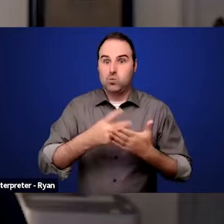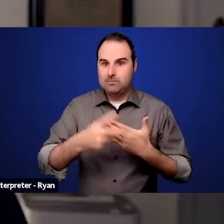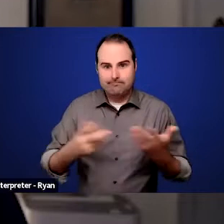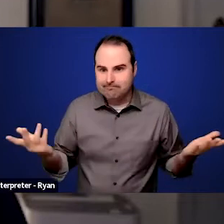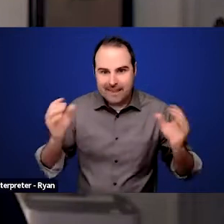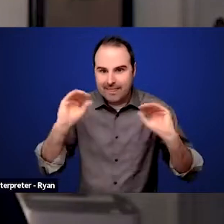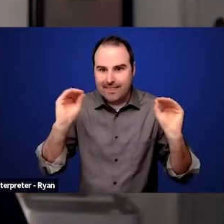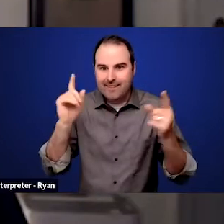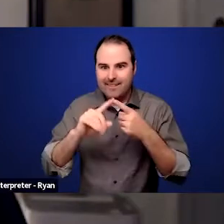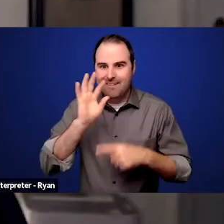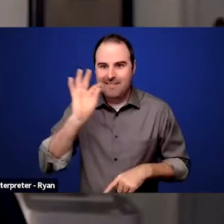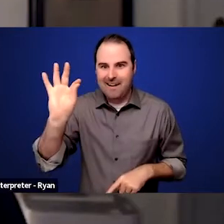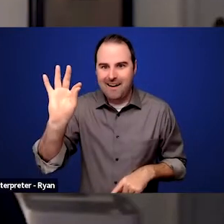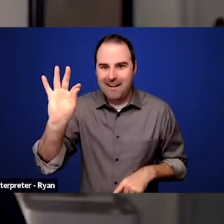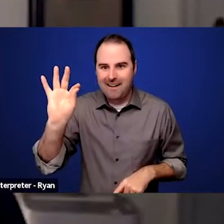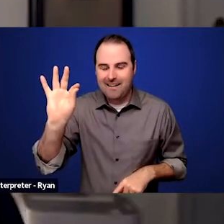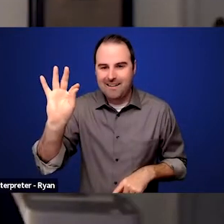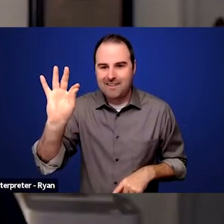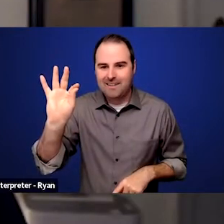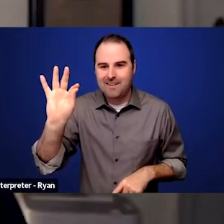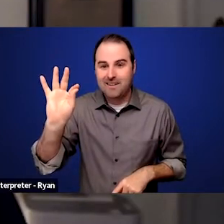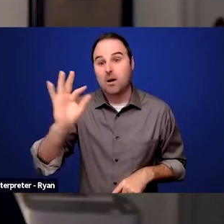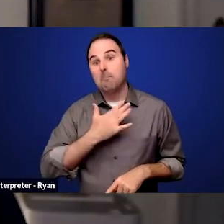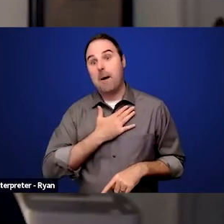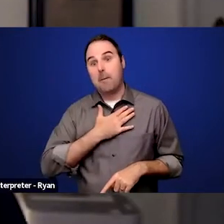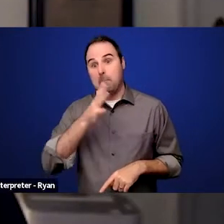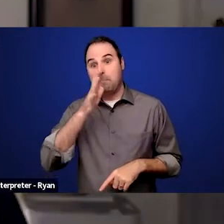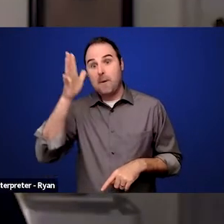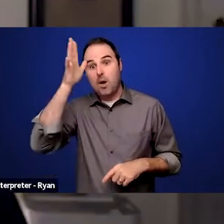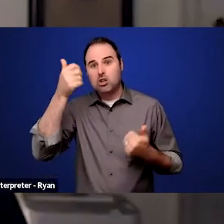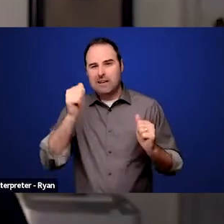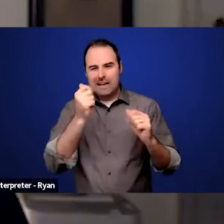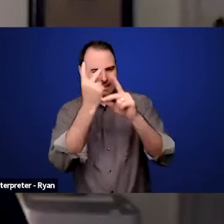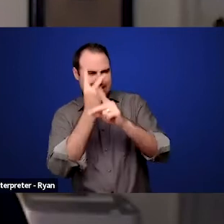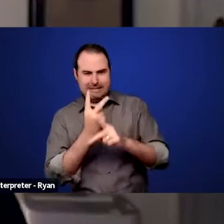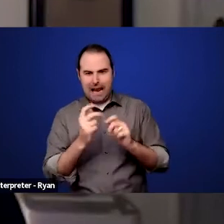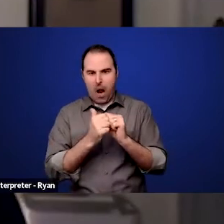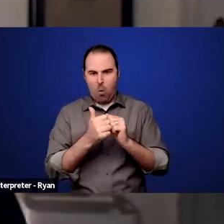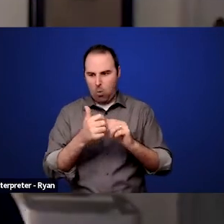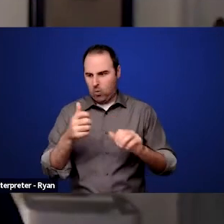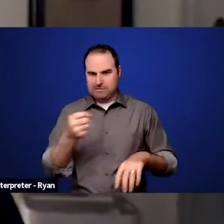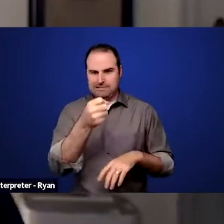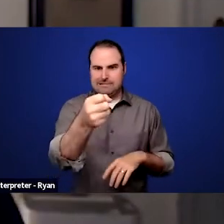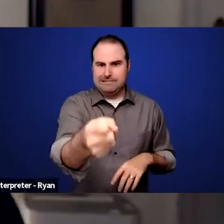although my parents were trying to figure out different ways for me to get into school. When I did go to school,